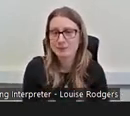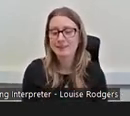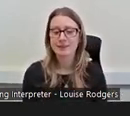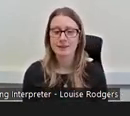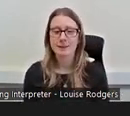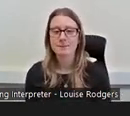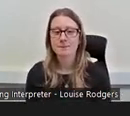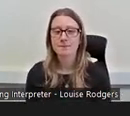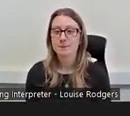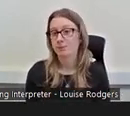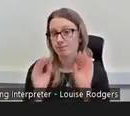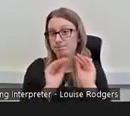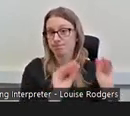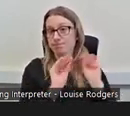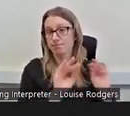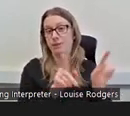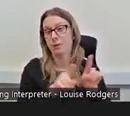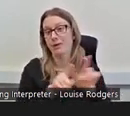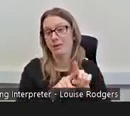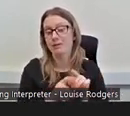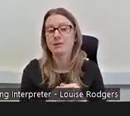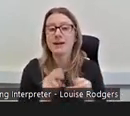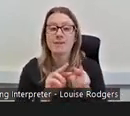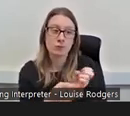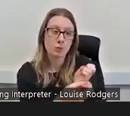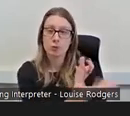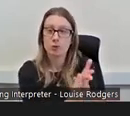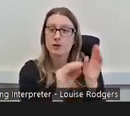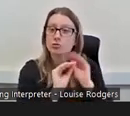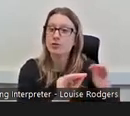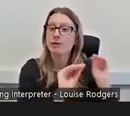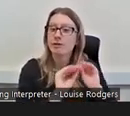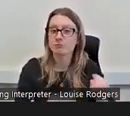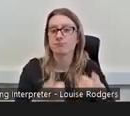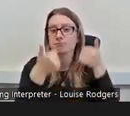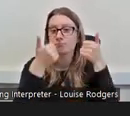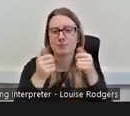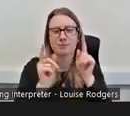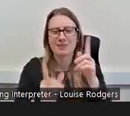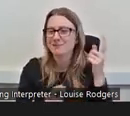as well, I think if you're offering training it's great but be mindful that not everyone's academic,